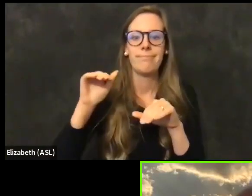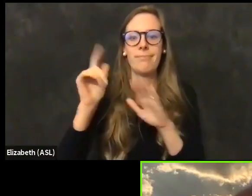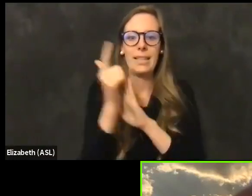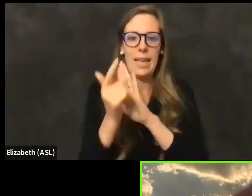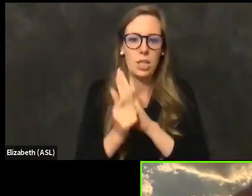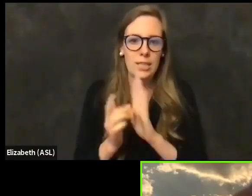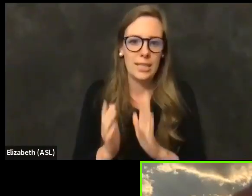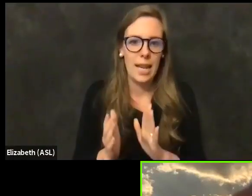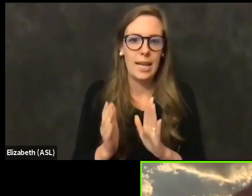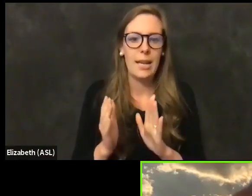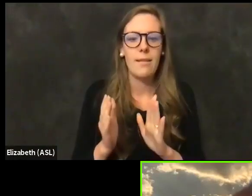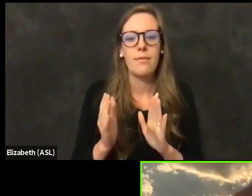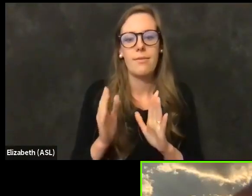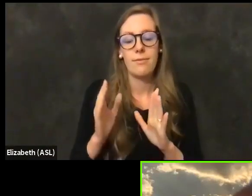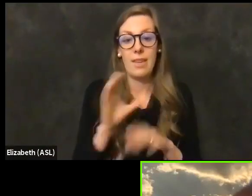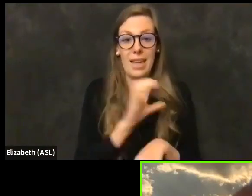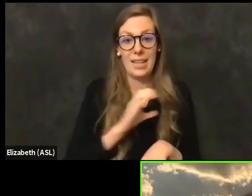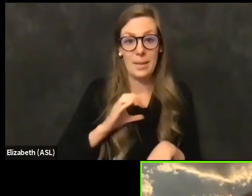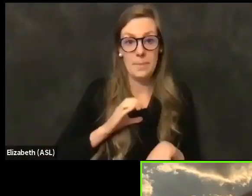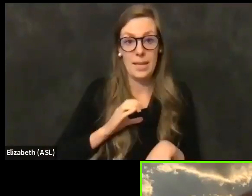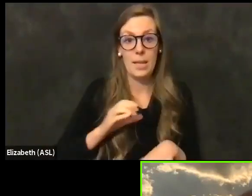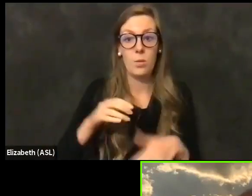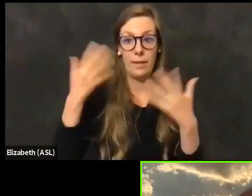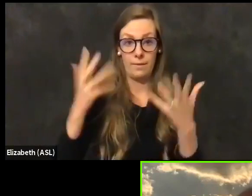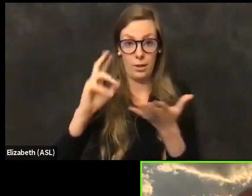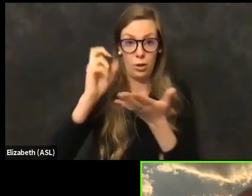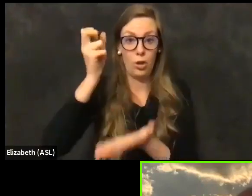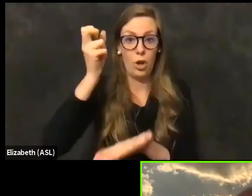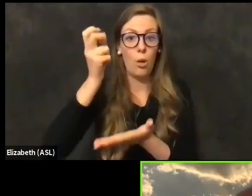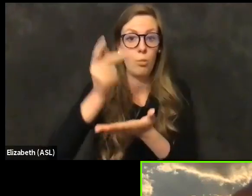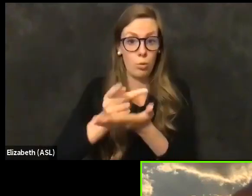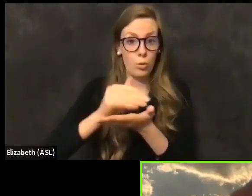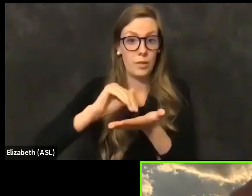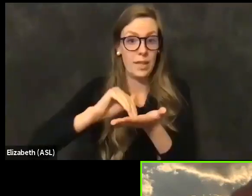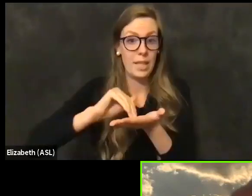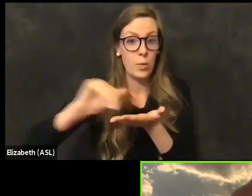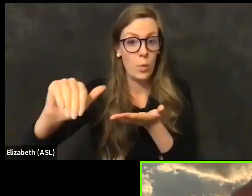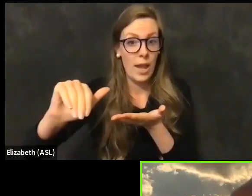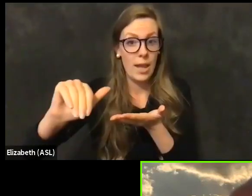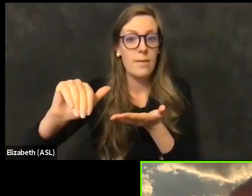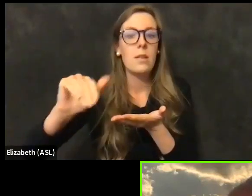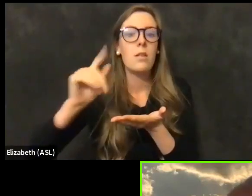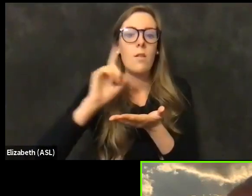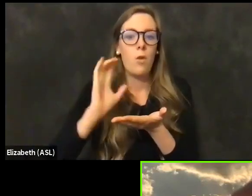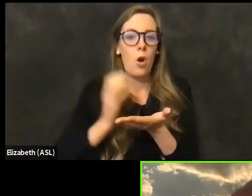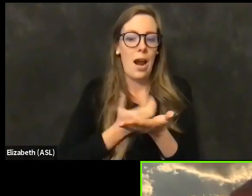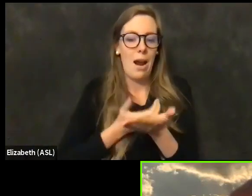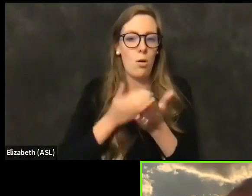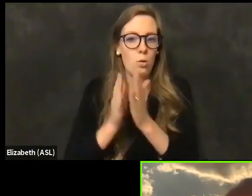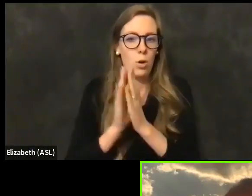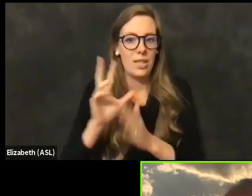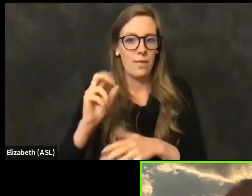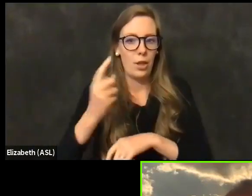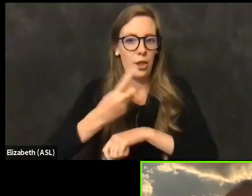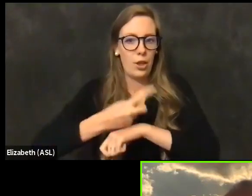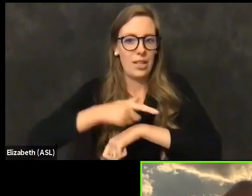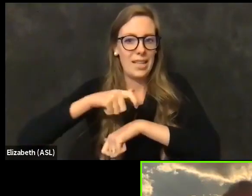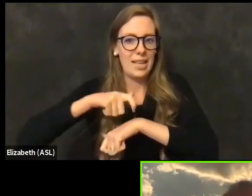budget committee hearing where they approved it and waived our request, a 30 day time frame to be able to move through that.